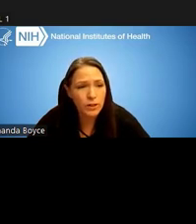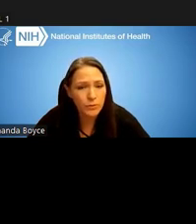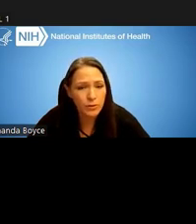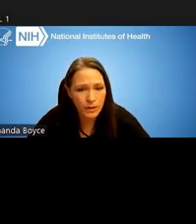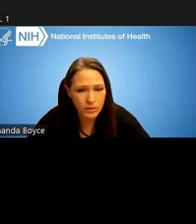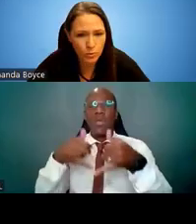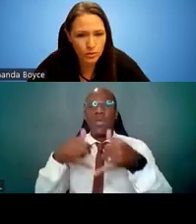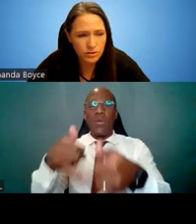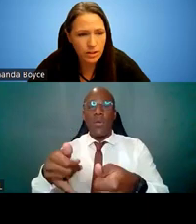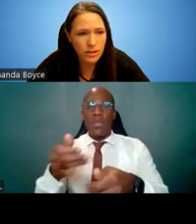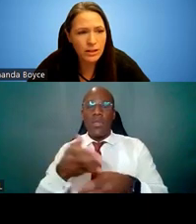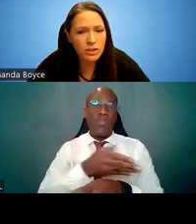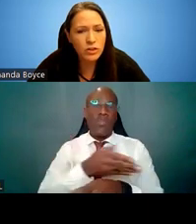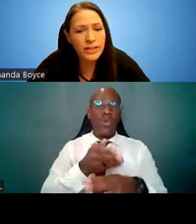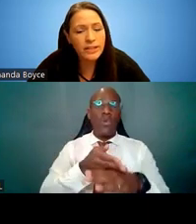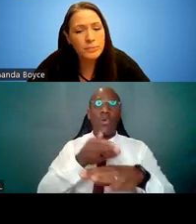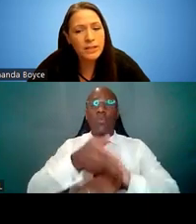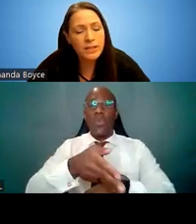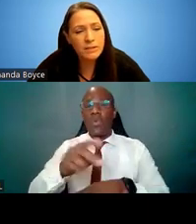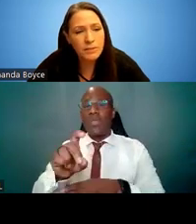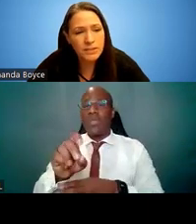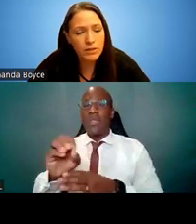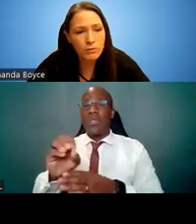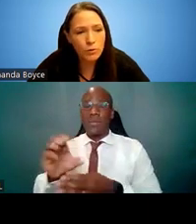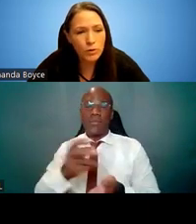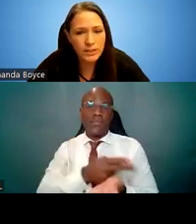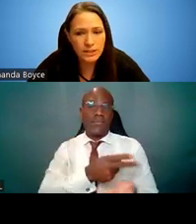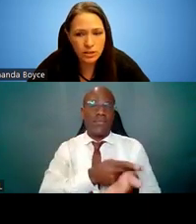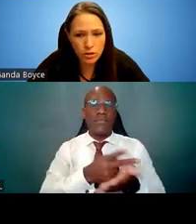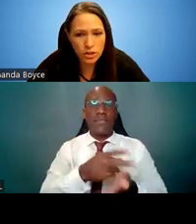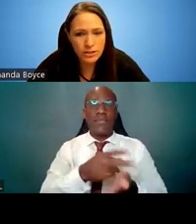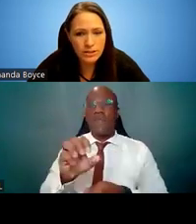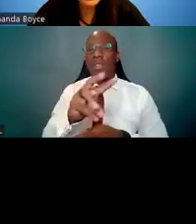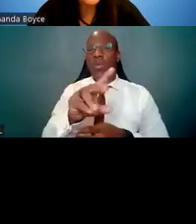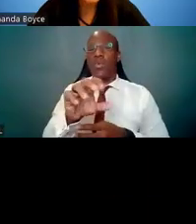working with mentors. Training can be done at domestic or foreign institutions,